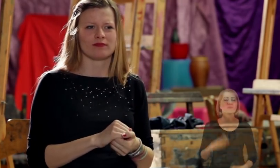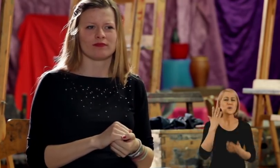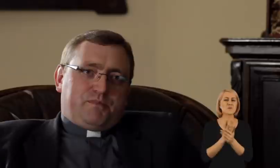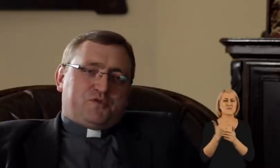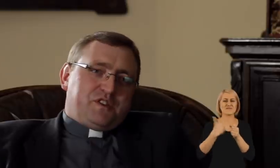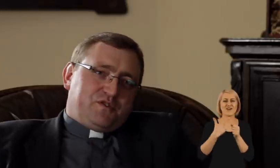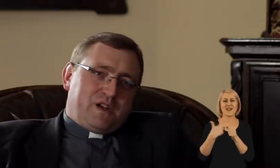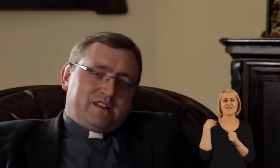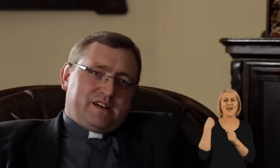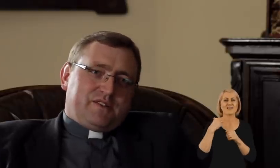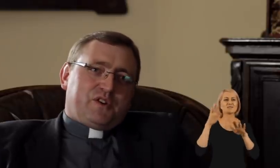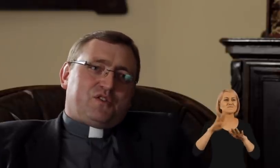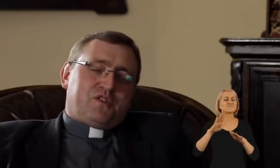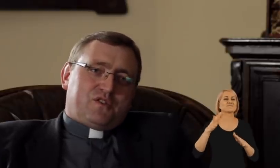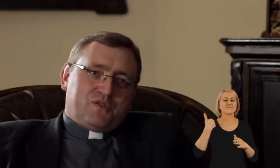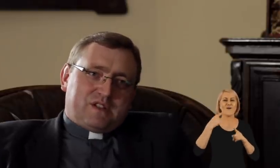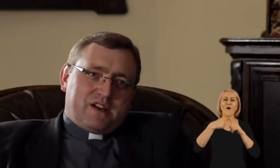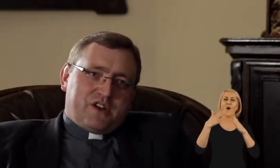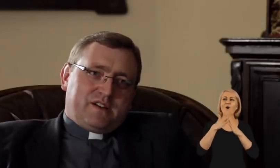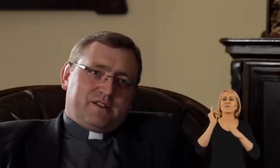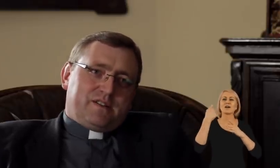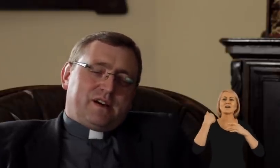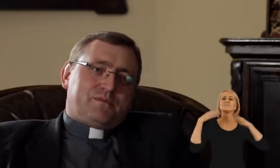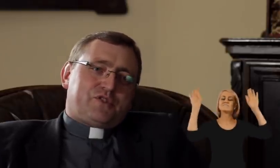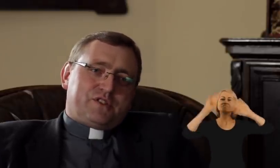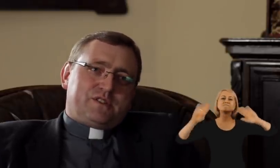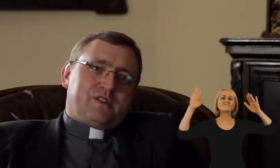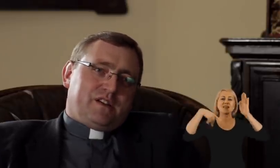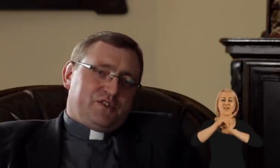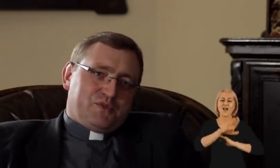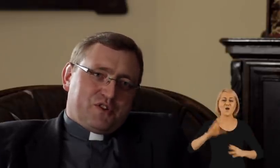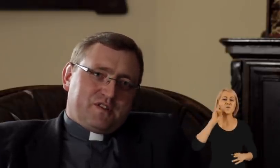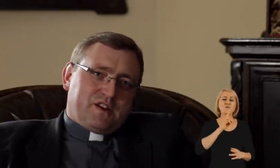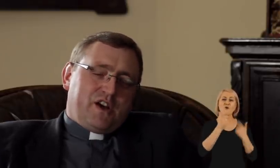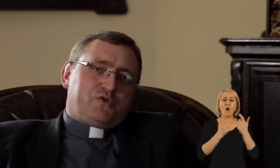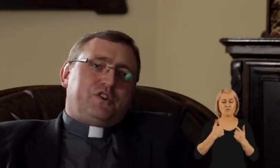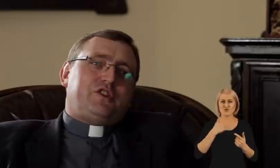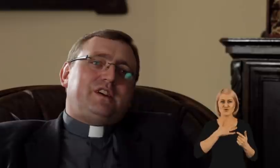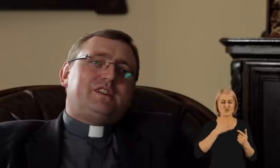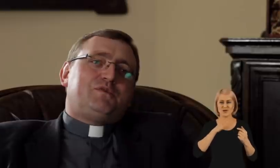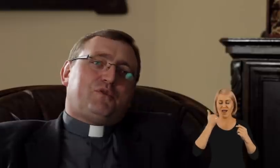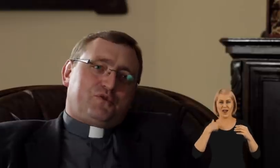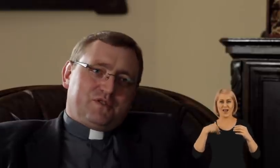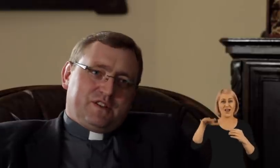20 years later when I approach the altar during the mass for the Deaf I feel like one of them.